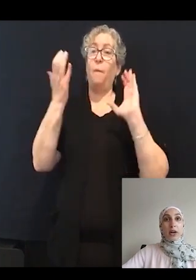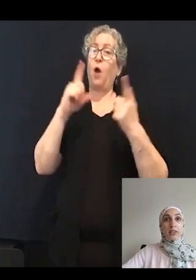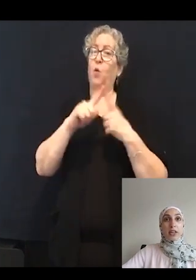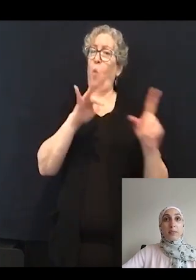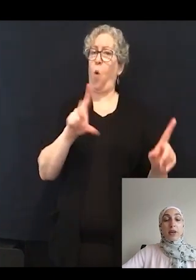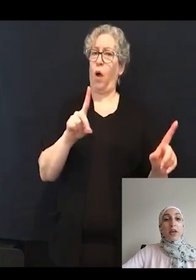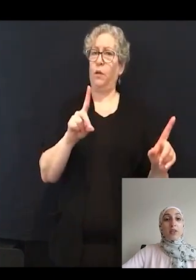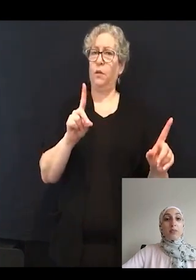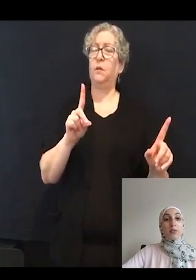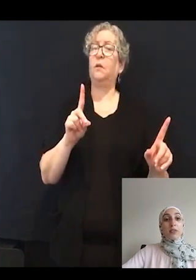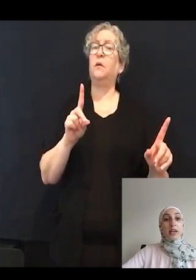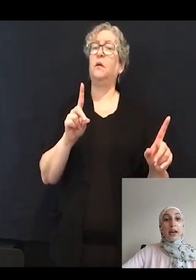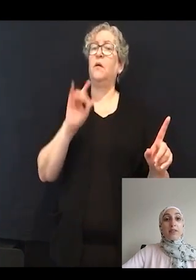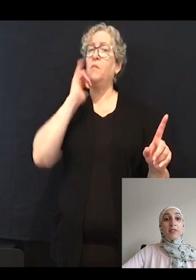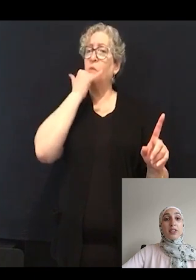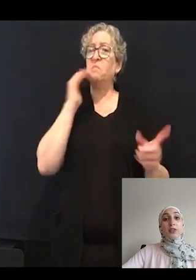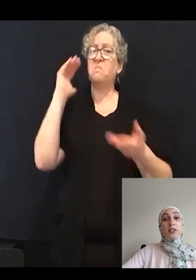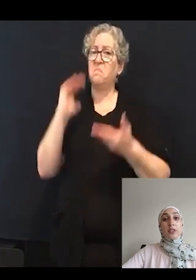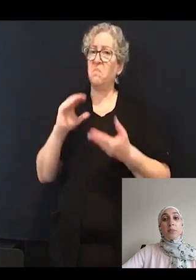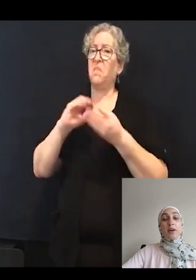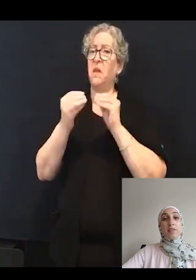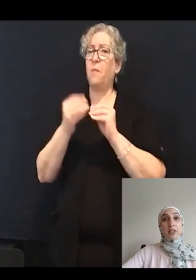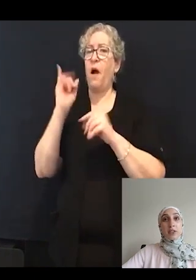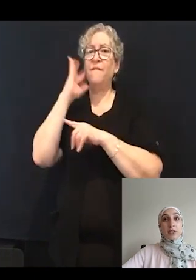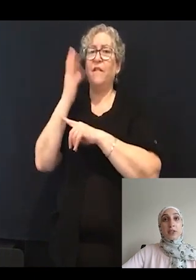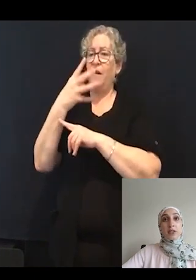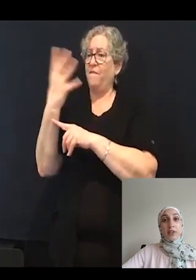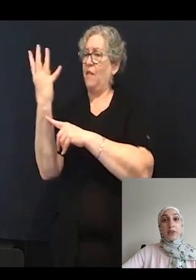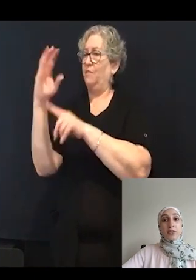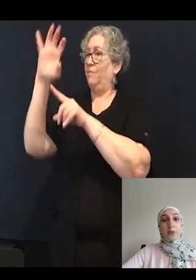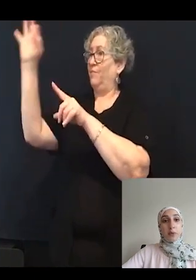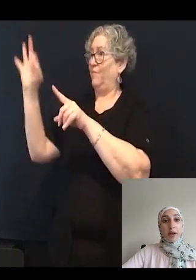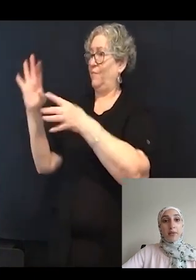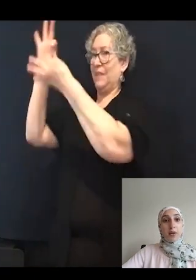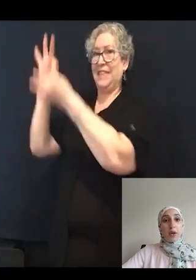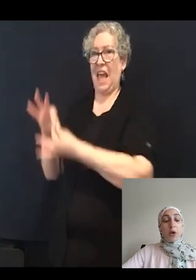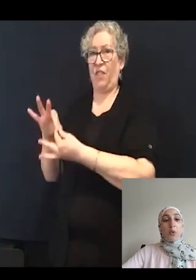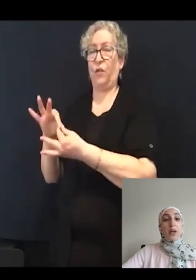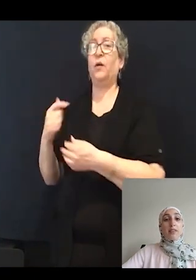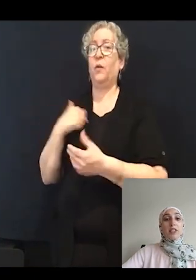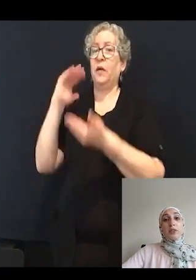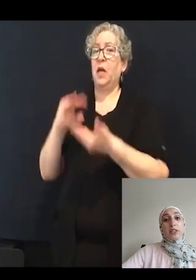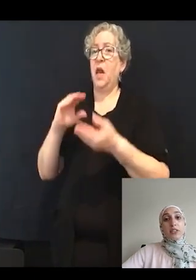the mutants have decreased number of vesicles tethered to ribeye. We have decreased number of ribbon